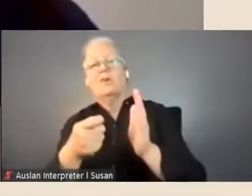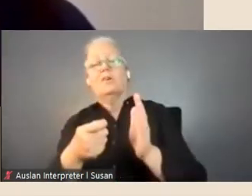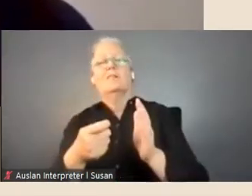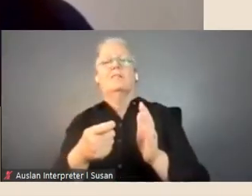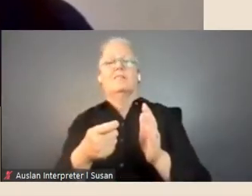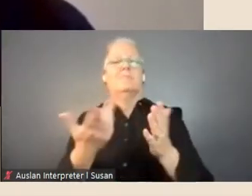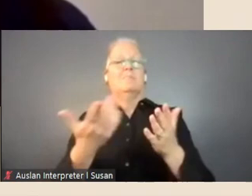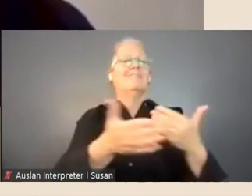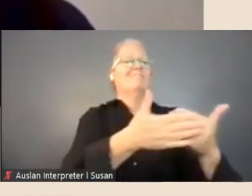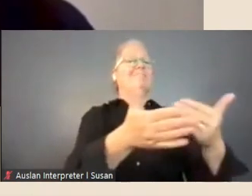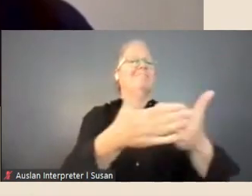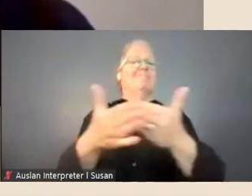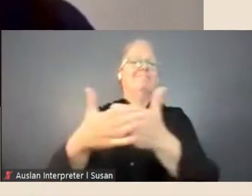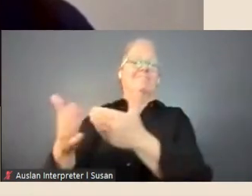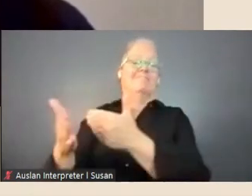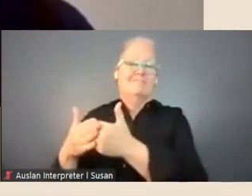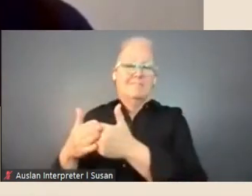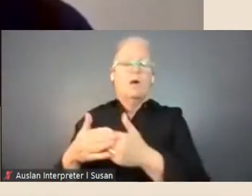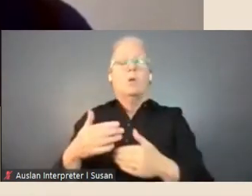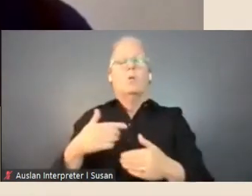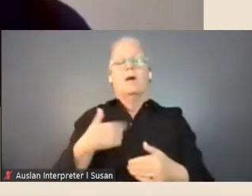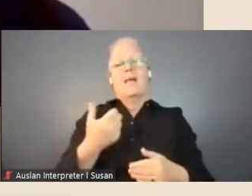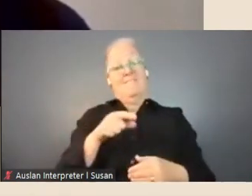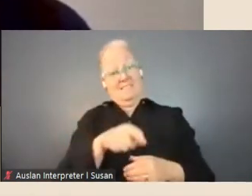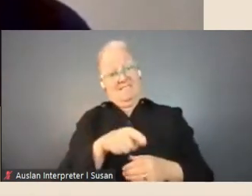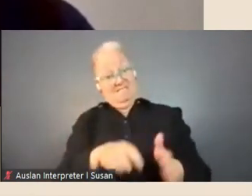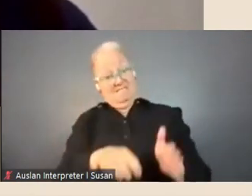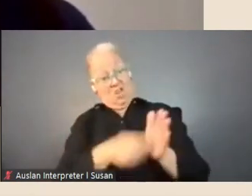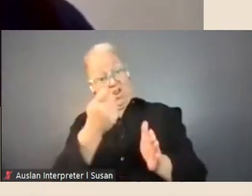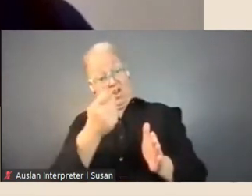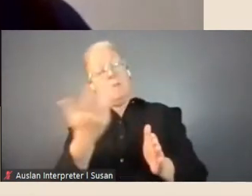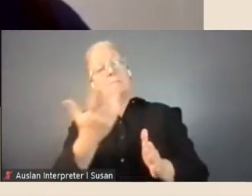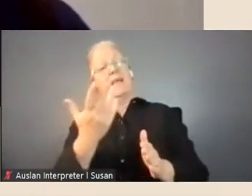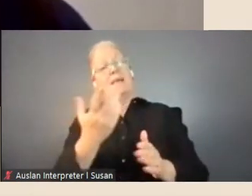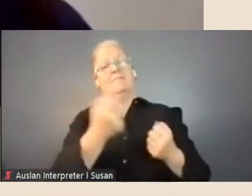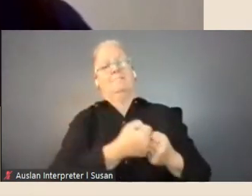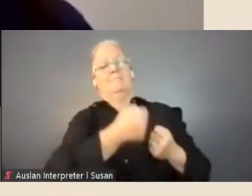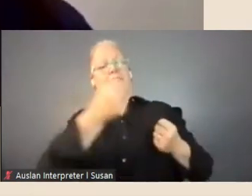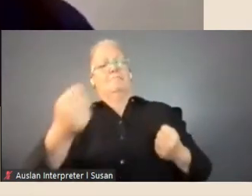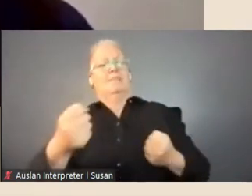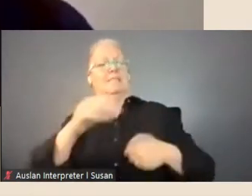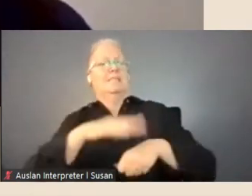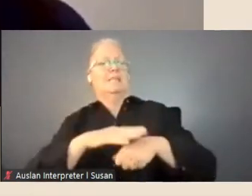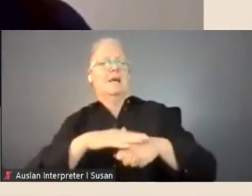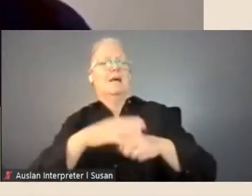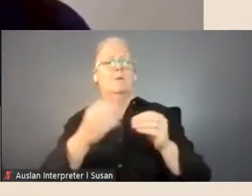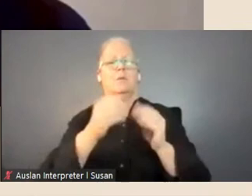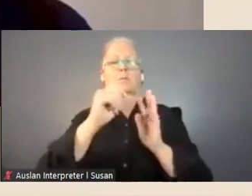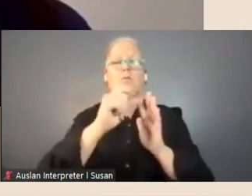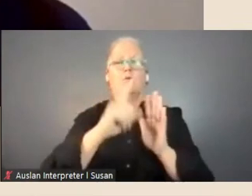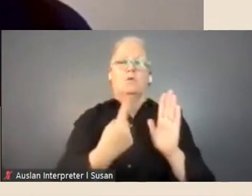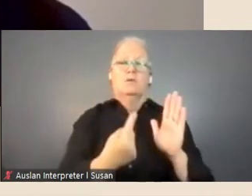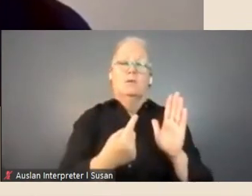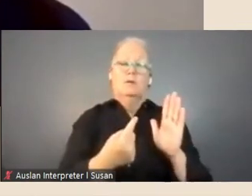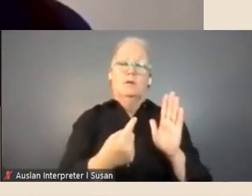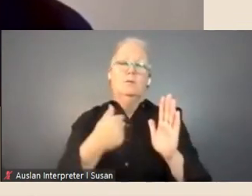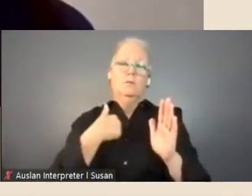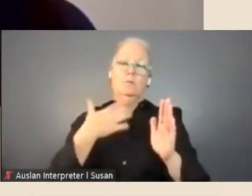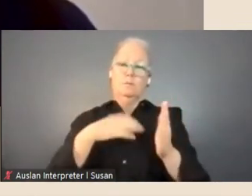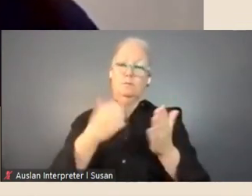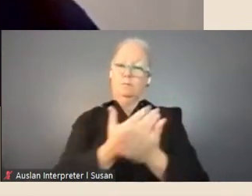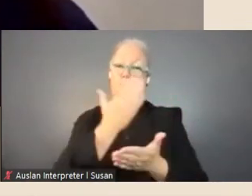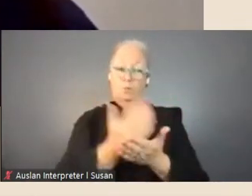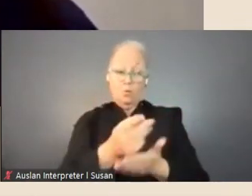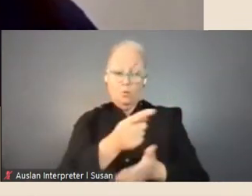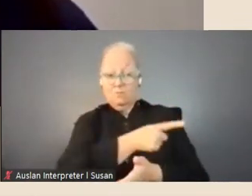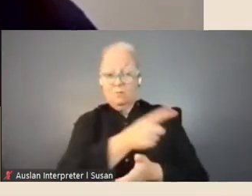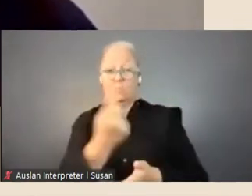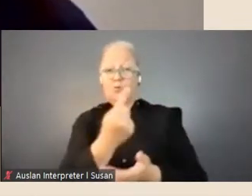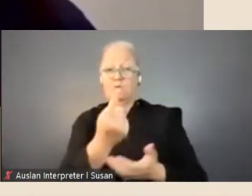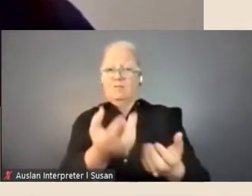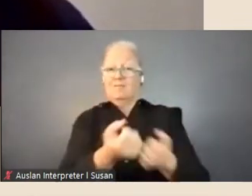to make up for that lockdown period, so, that was making sure the fellows were actually